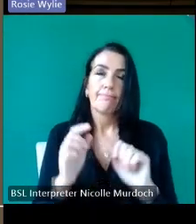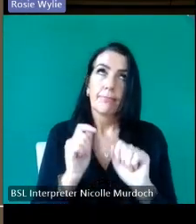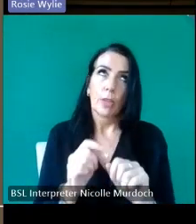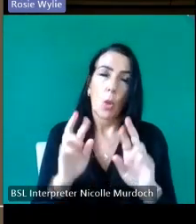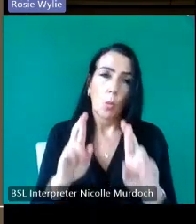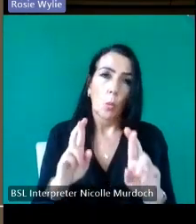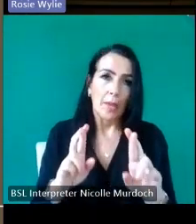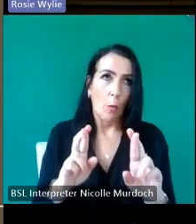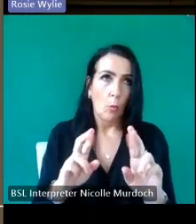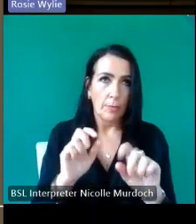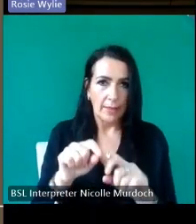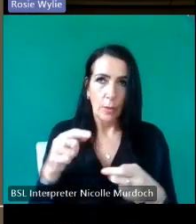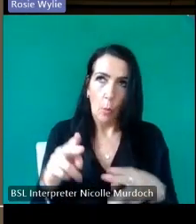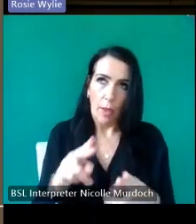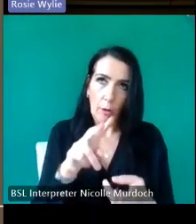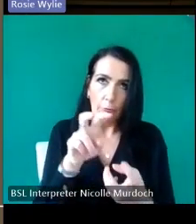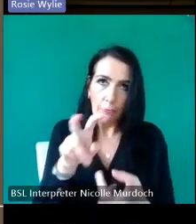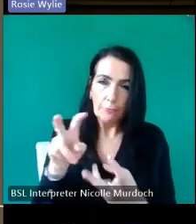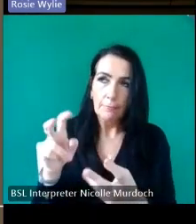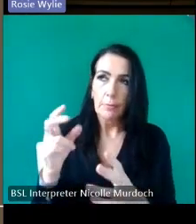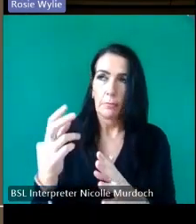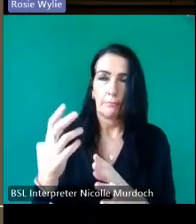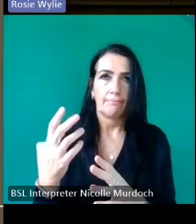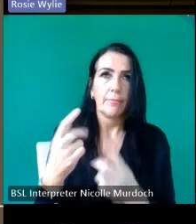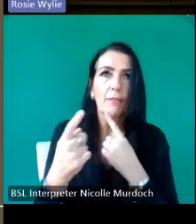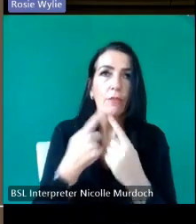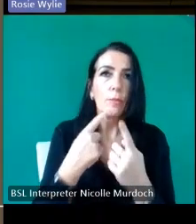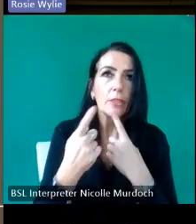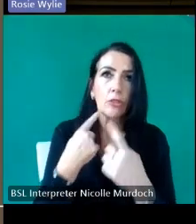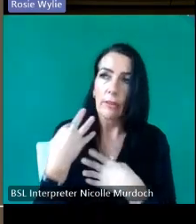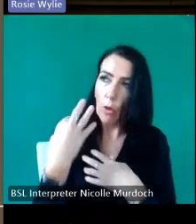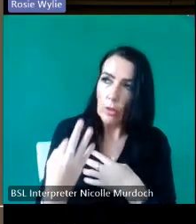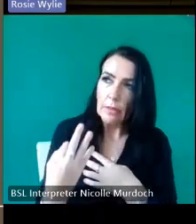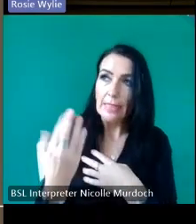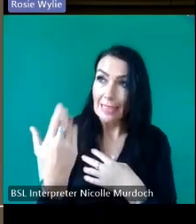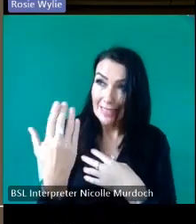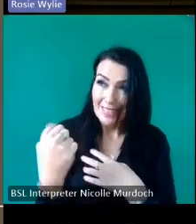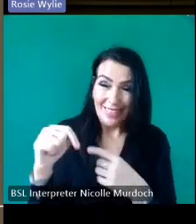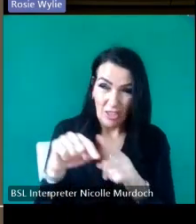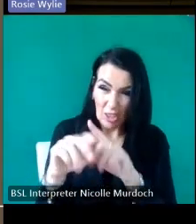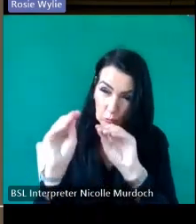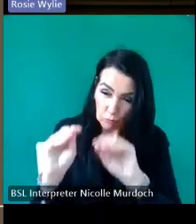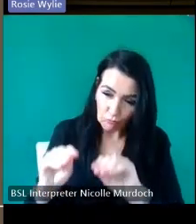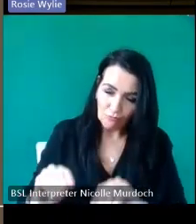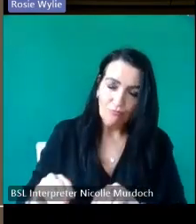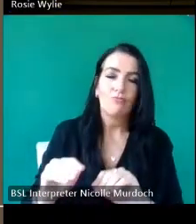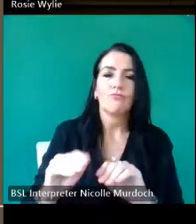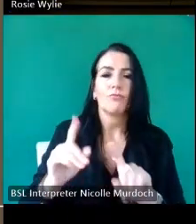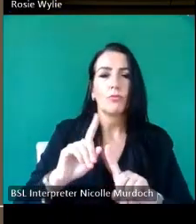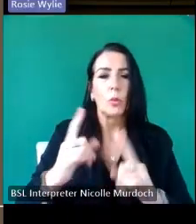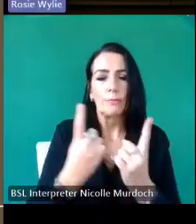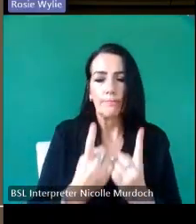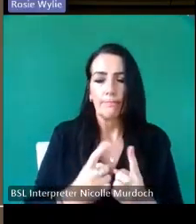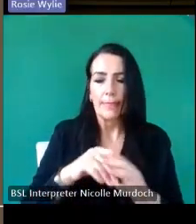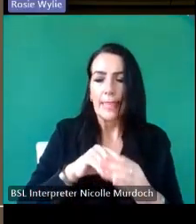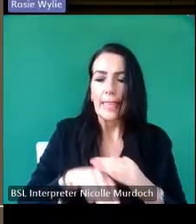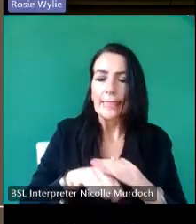help volunteers uh make a record of a small Church in about a day um it's meant to be simp it's not